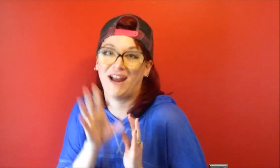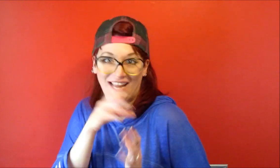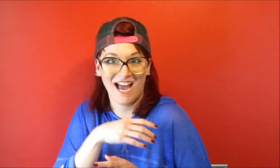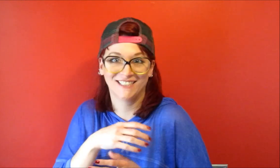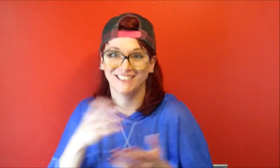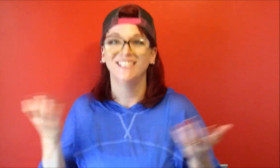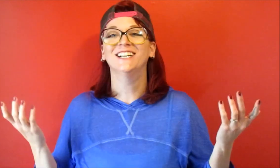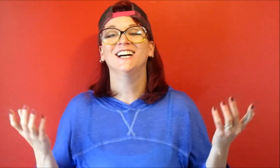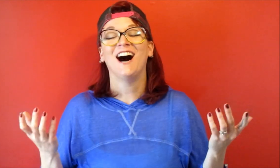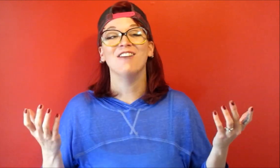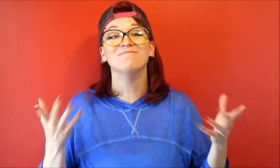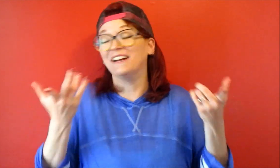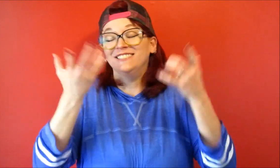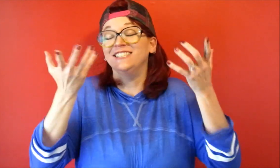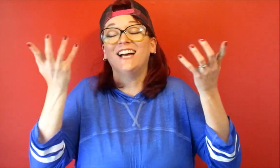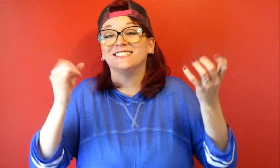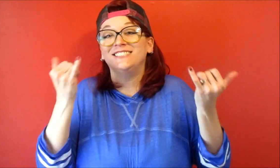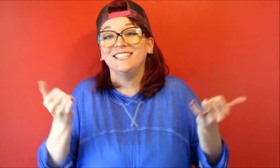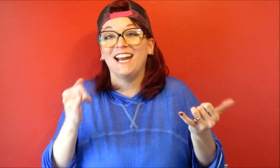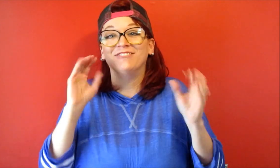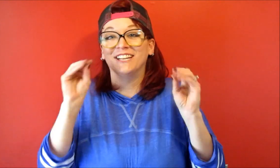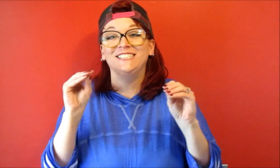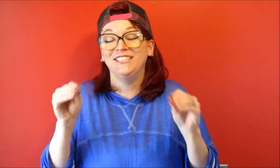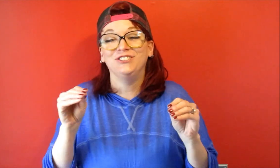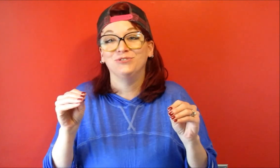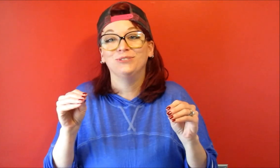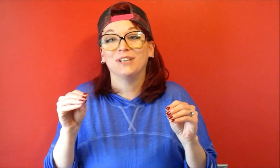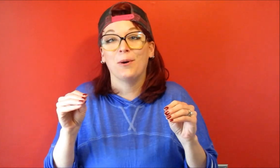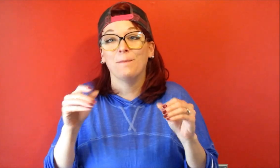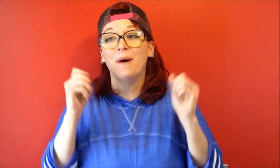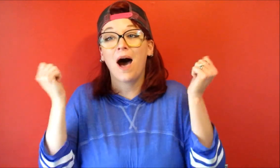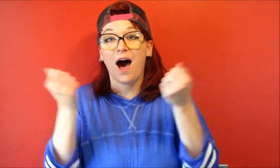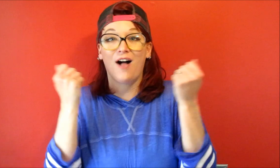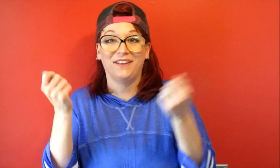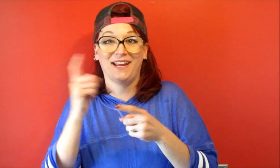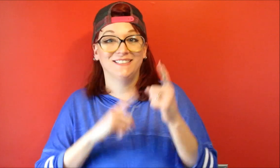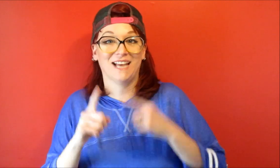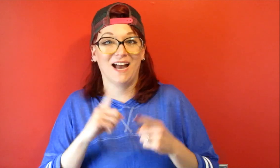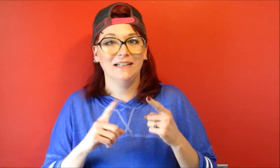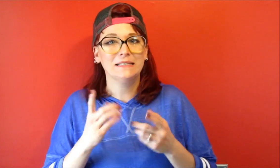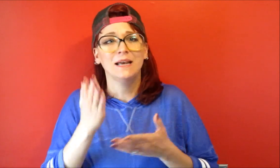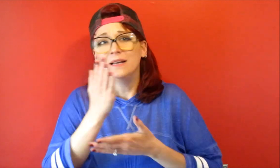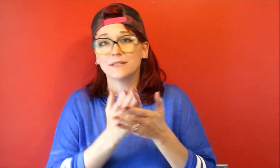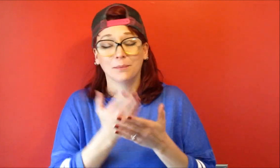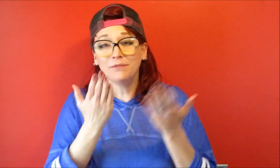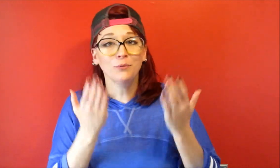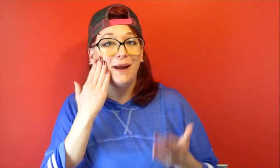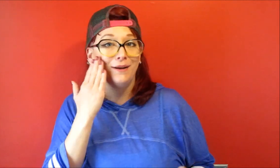guess but yes today I'm gonna teach you some holiday signs some of you might know